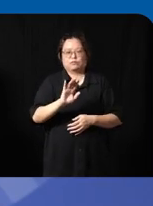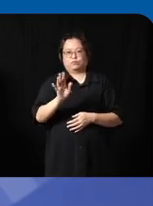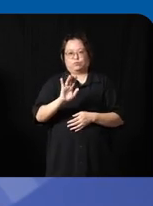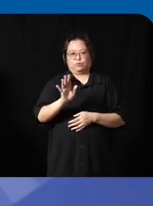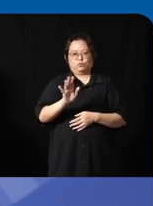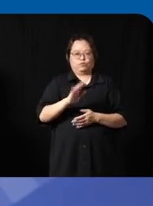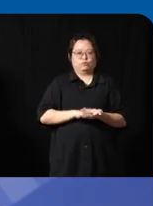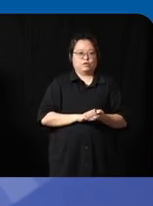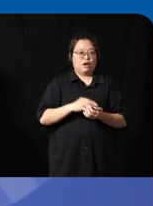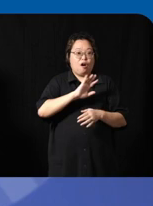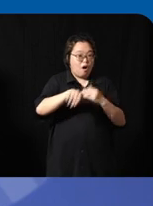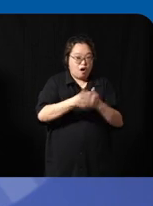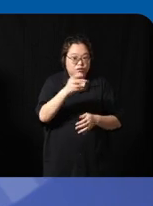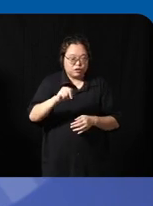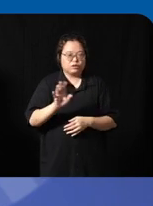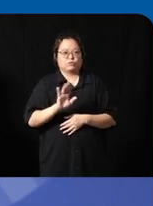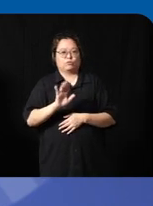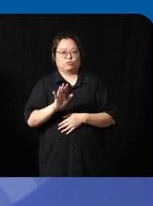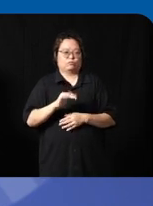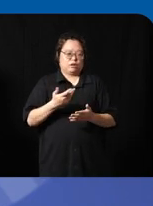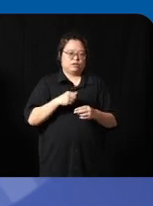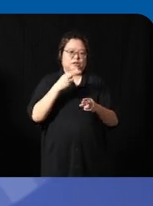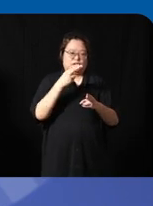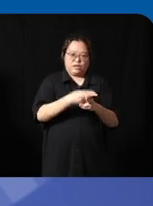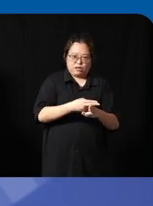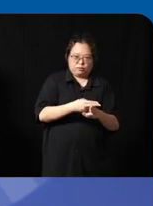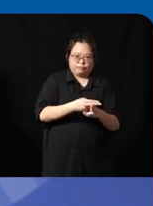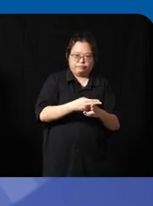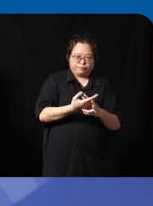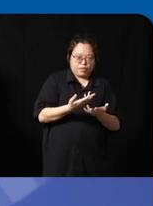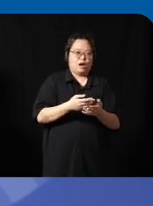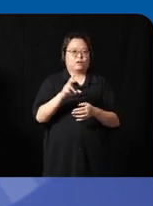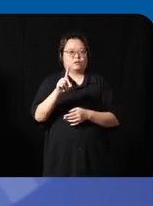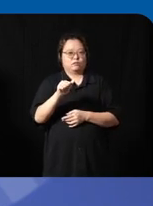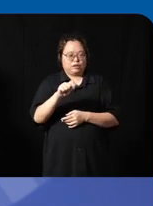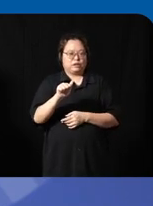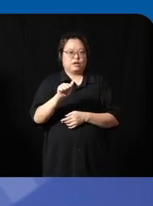everyone who need it but we we give the name we give the disaggregated data we give the address